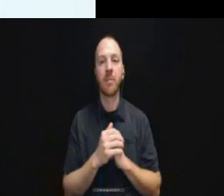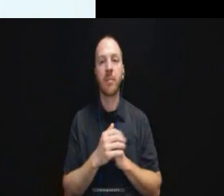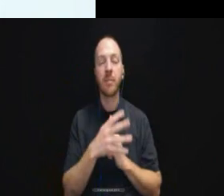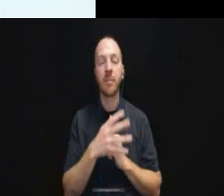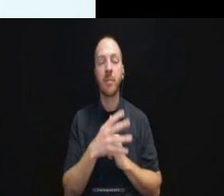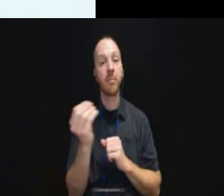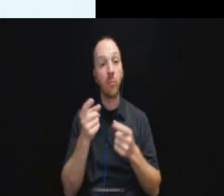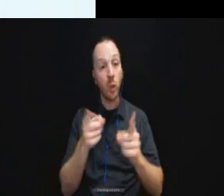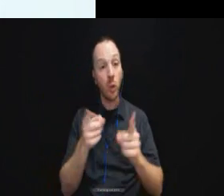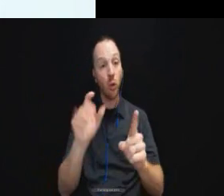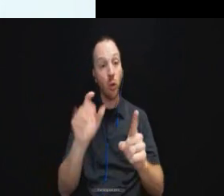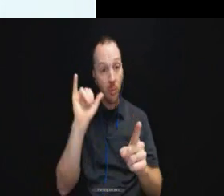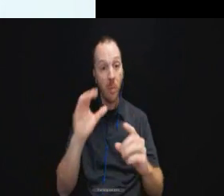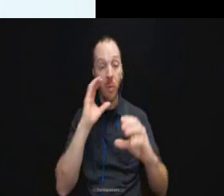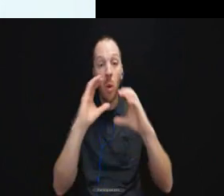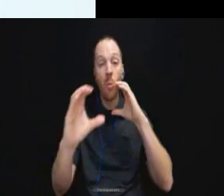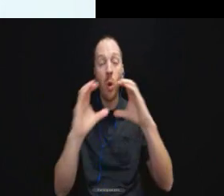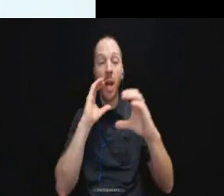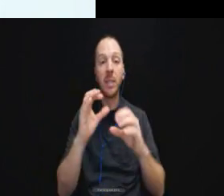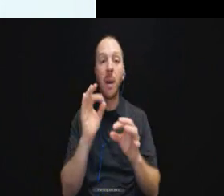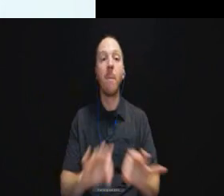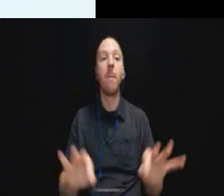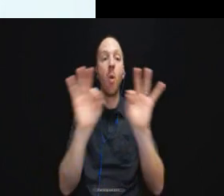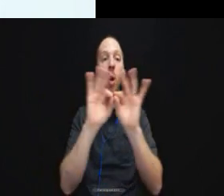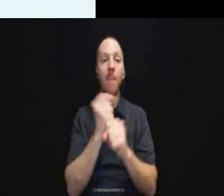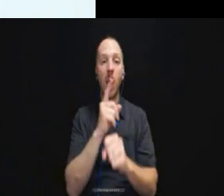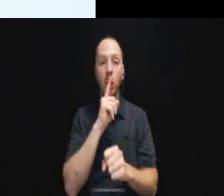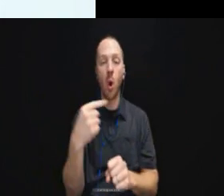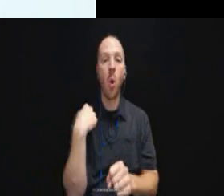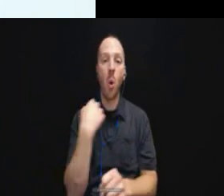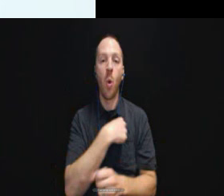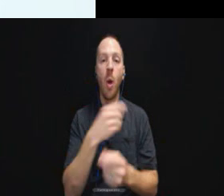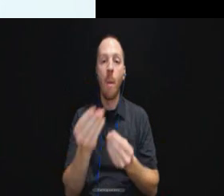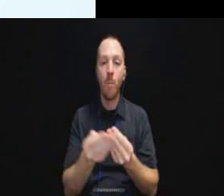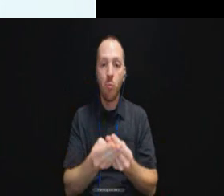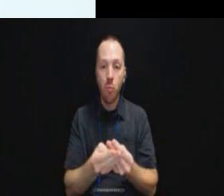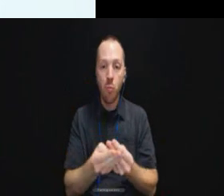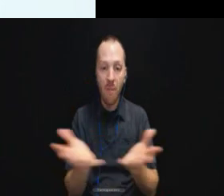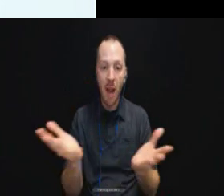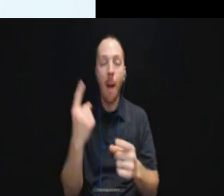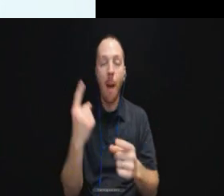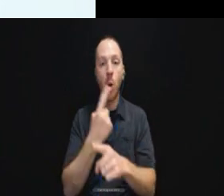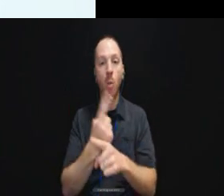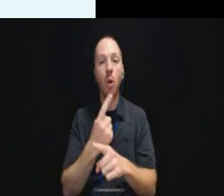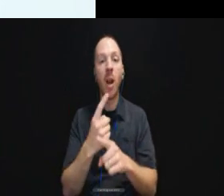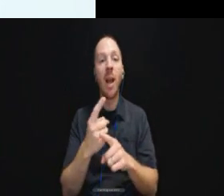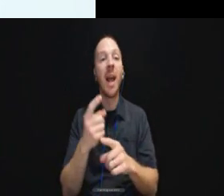And during those communications it is important to make sure we are providing the appropriate auxiliary aids and services.